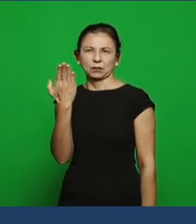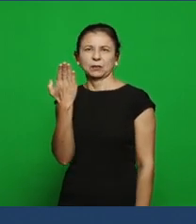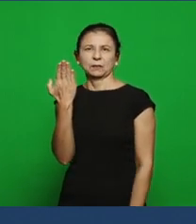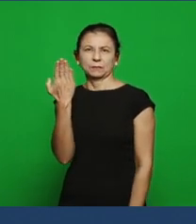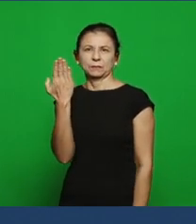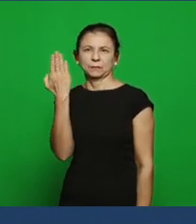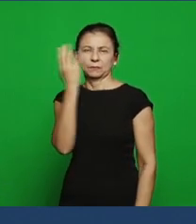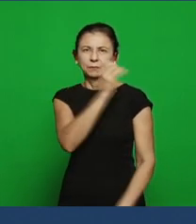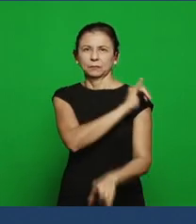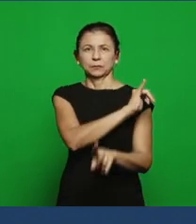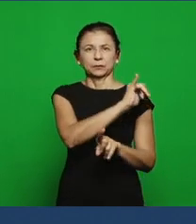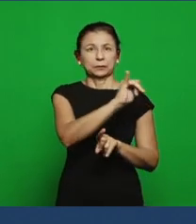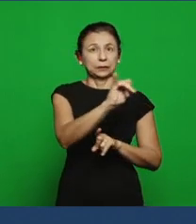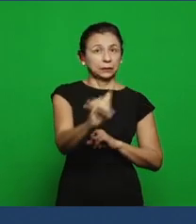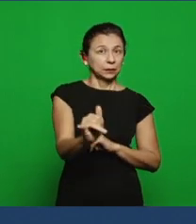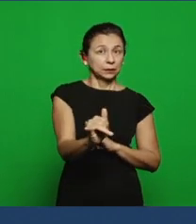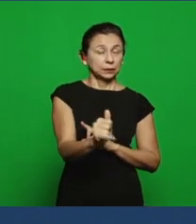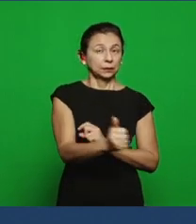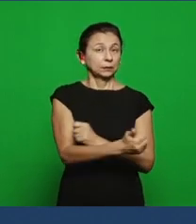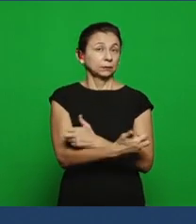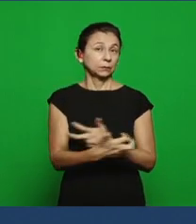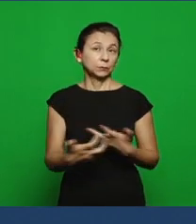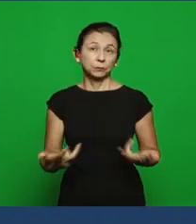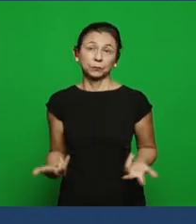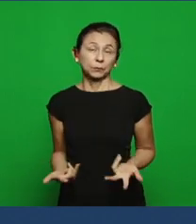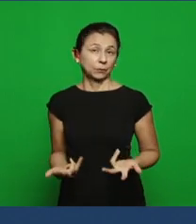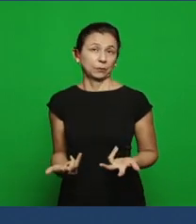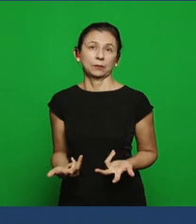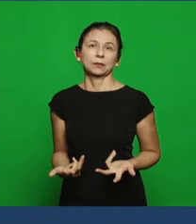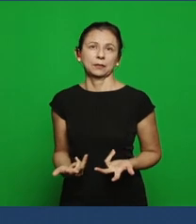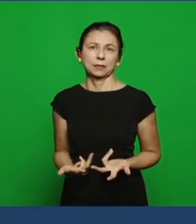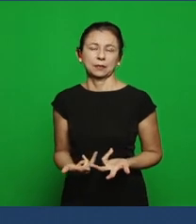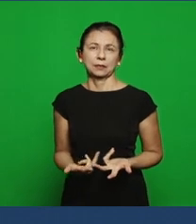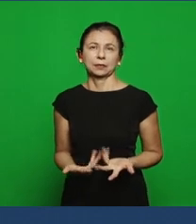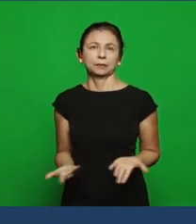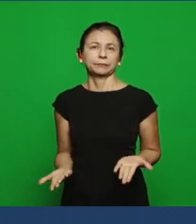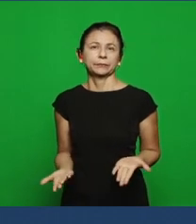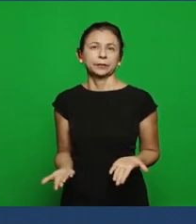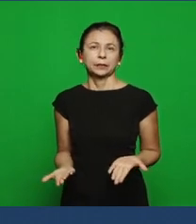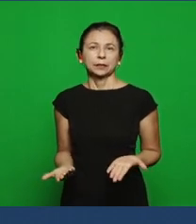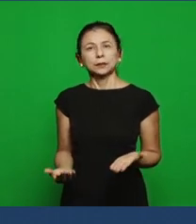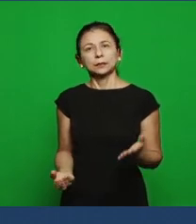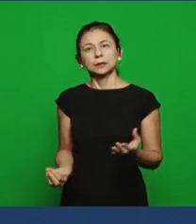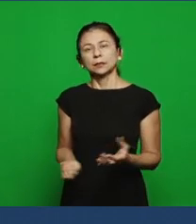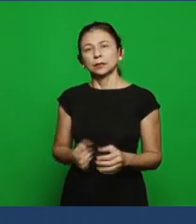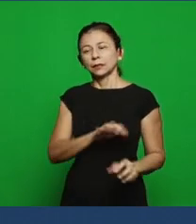these are the evils that took exactly this structure into a structure of the